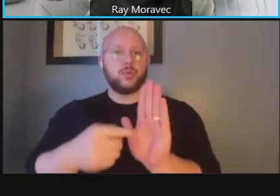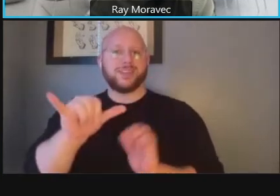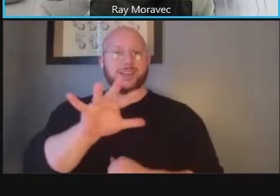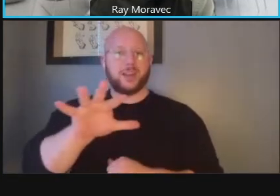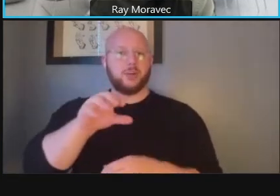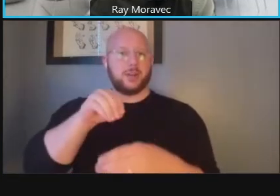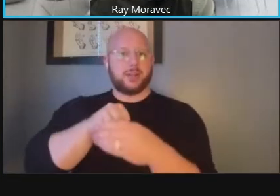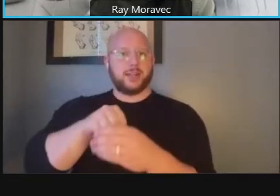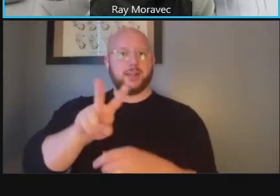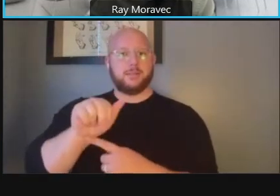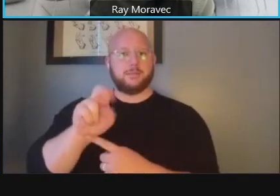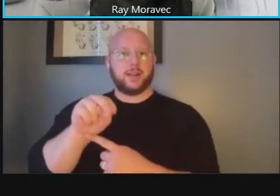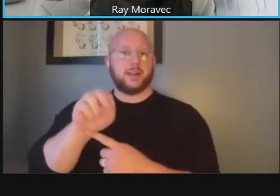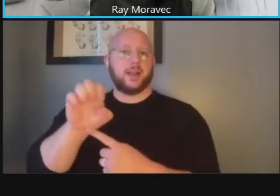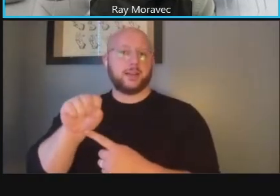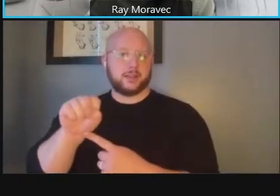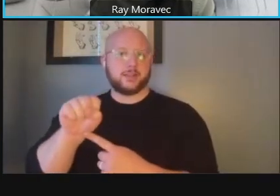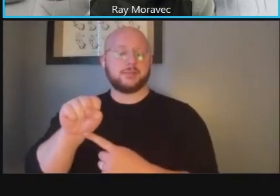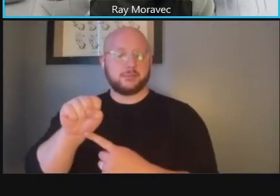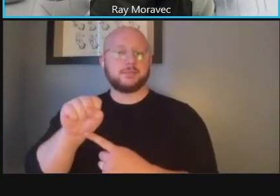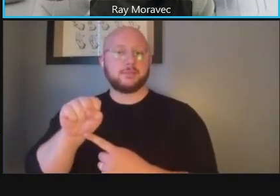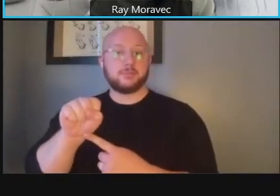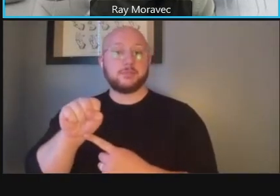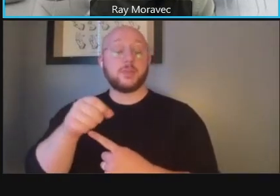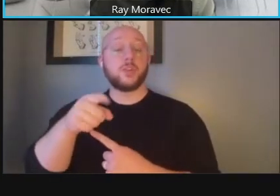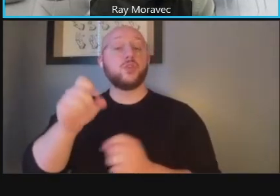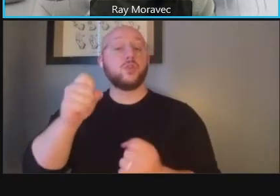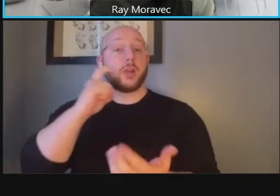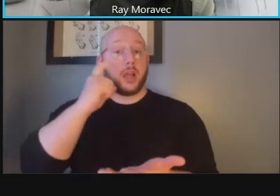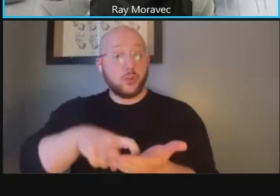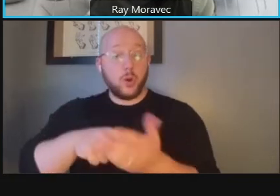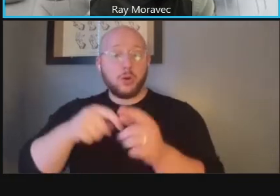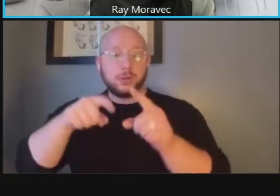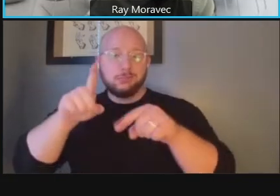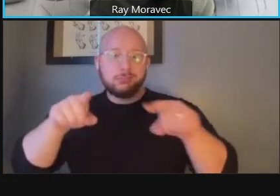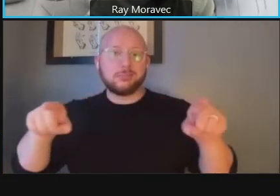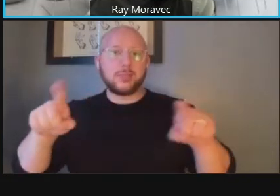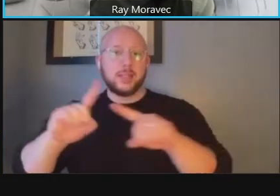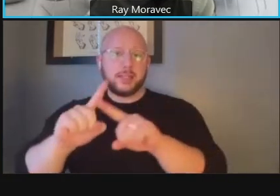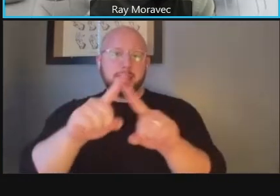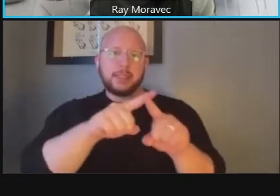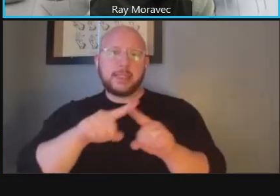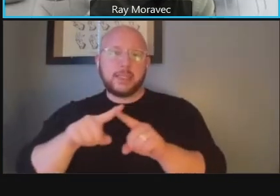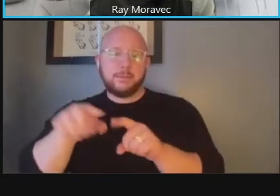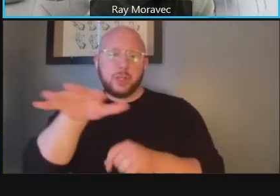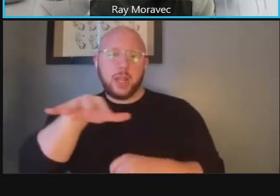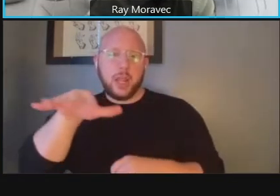international and you sort of see the variety of treatments there and actually some redevelopment